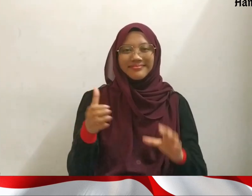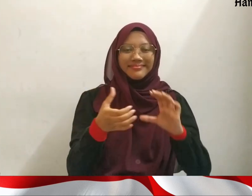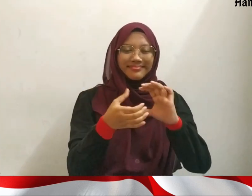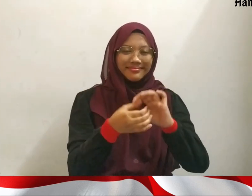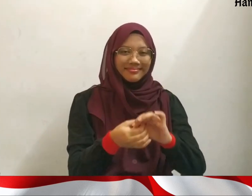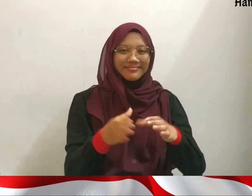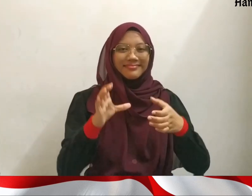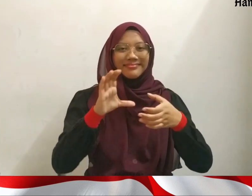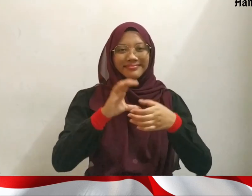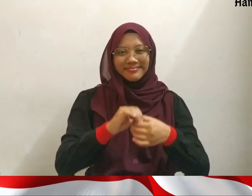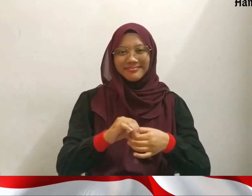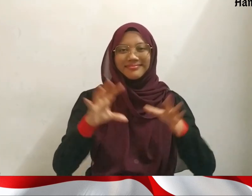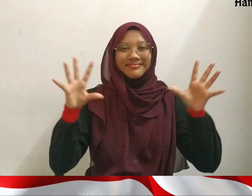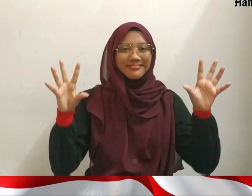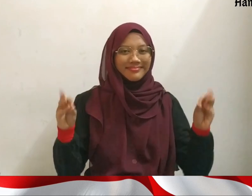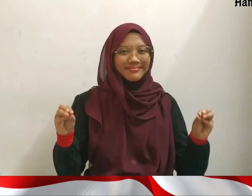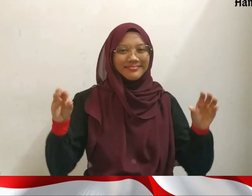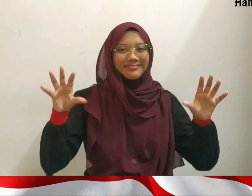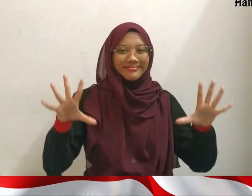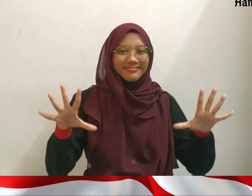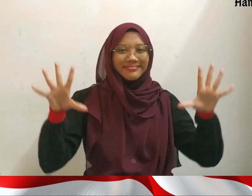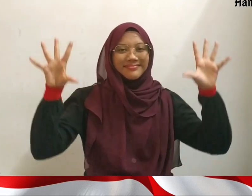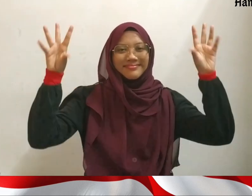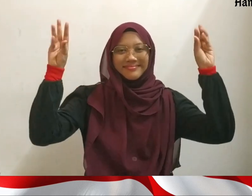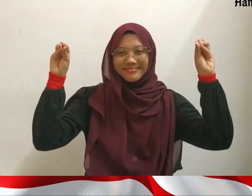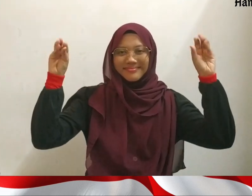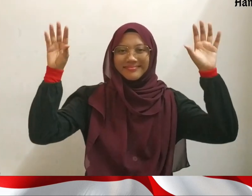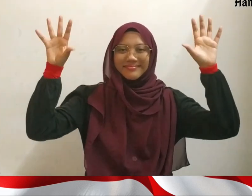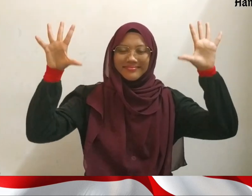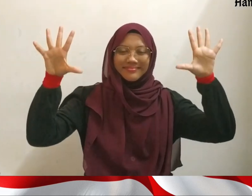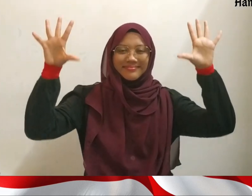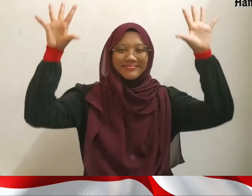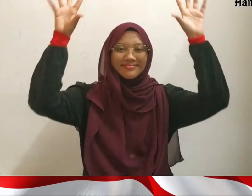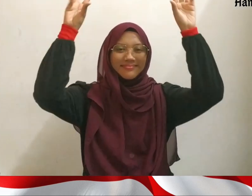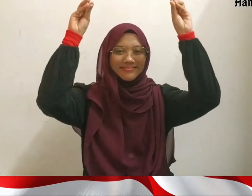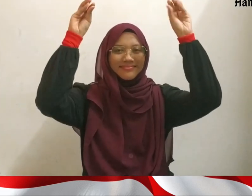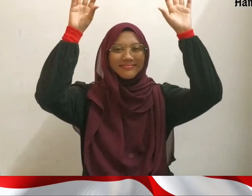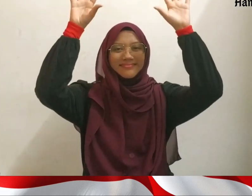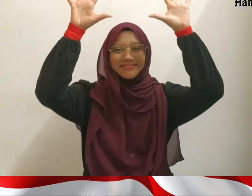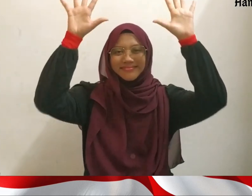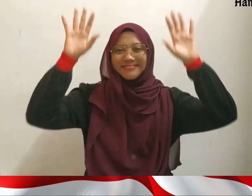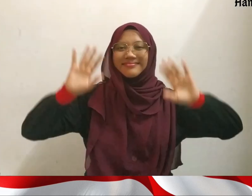Surrounded by infinite stars that twinkle